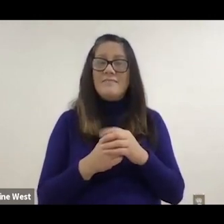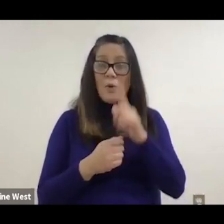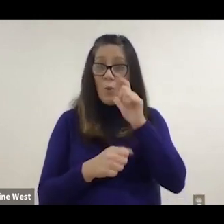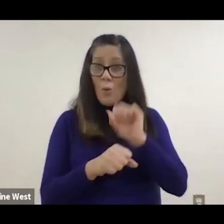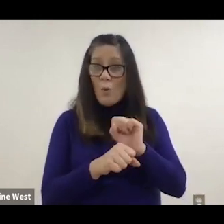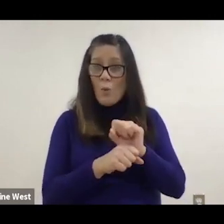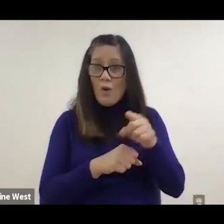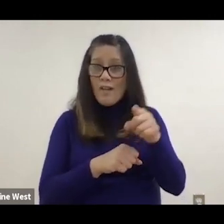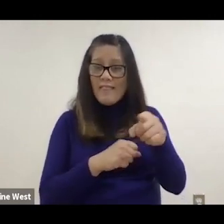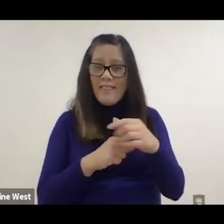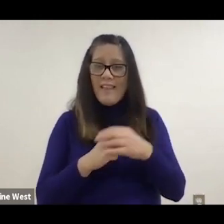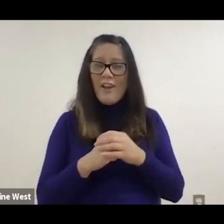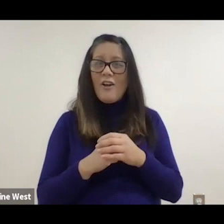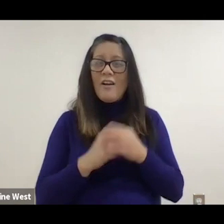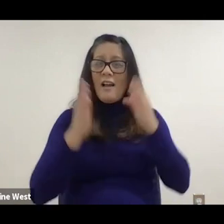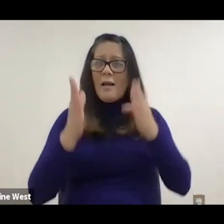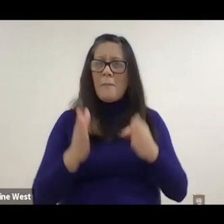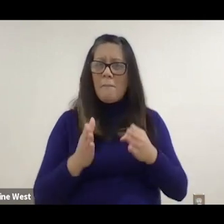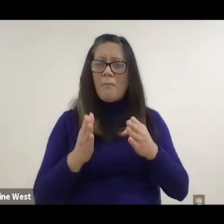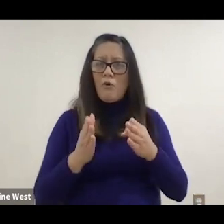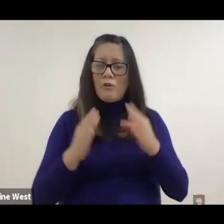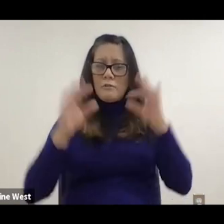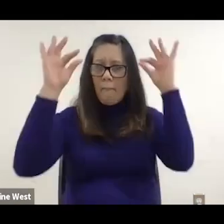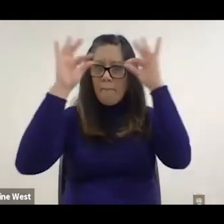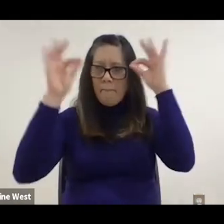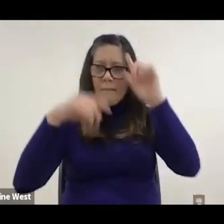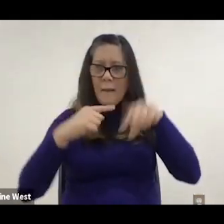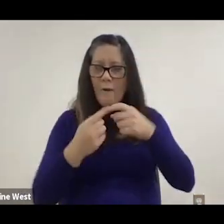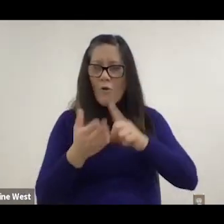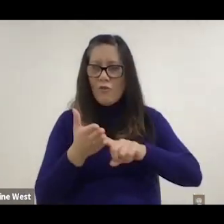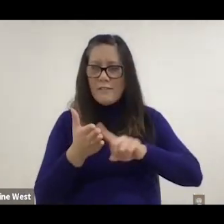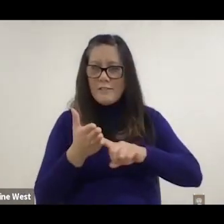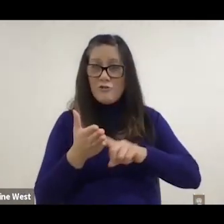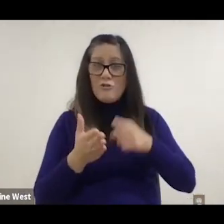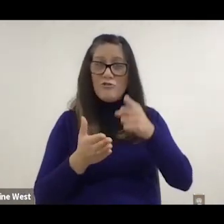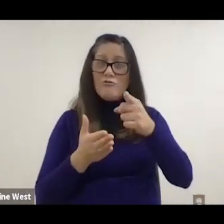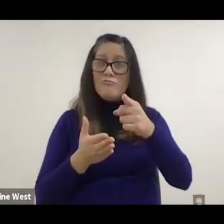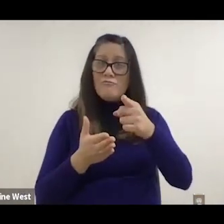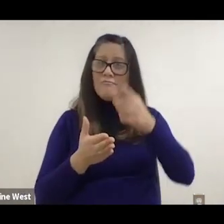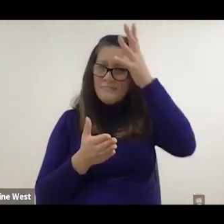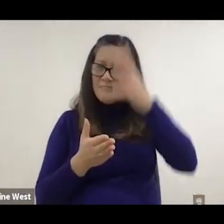This person is completely naive to the study, responds very well and very naturally,